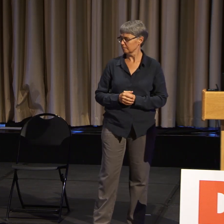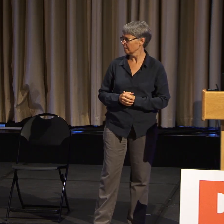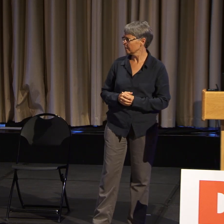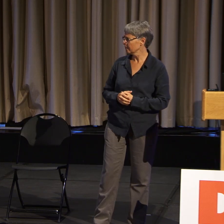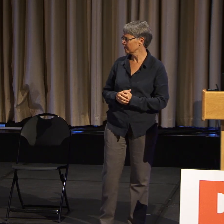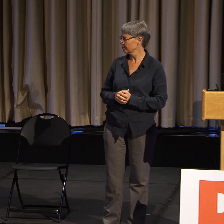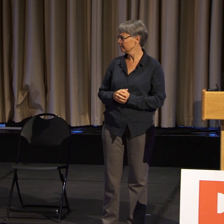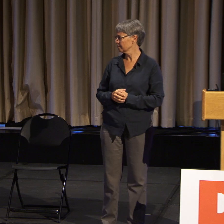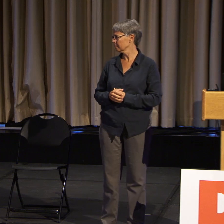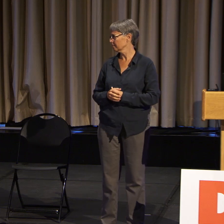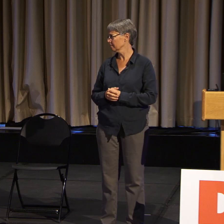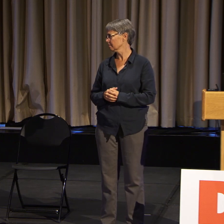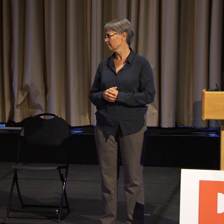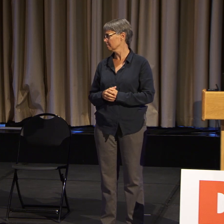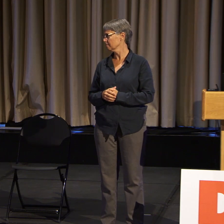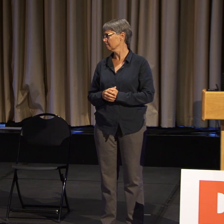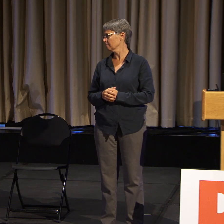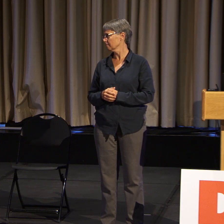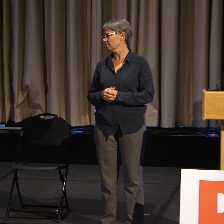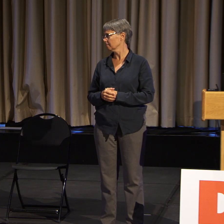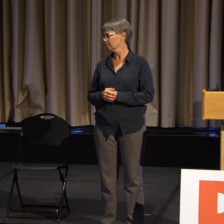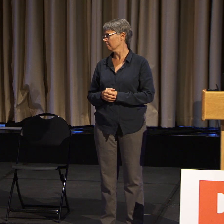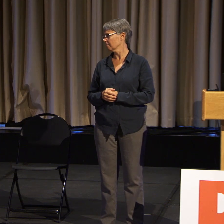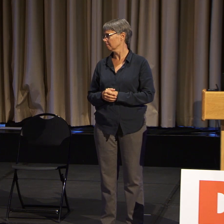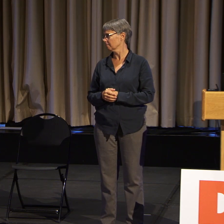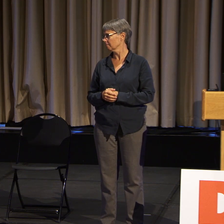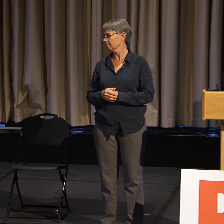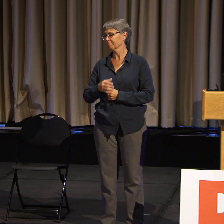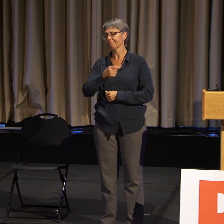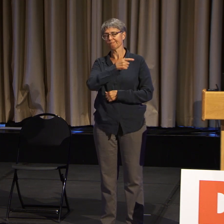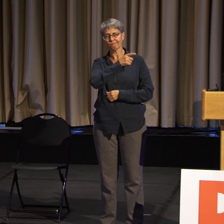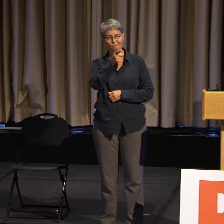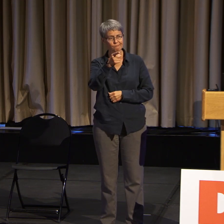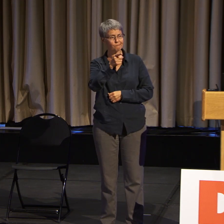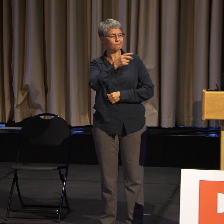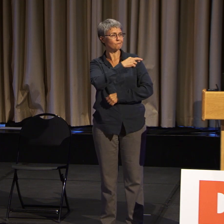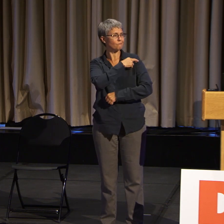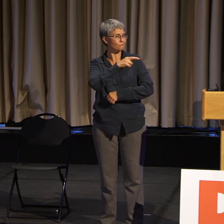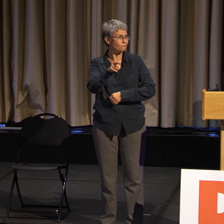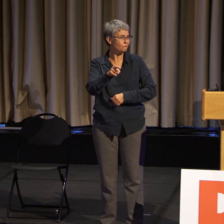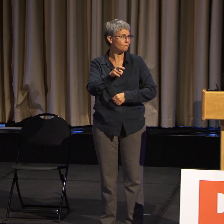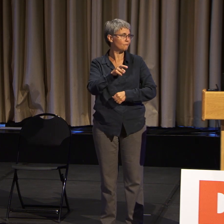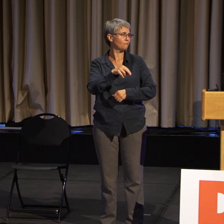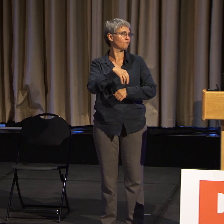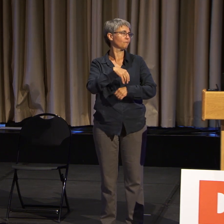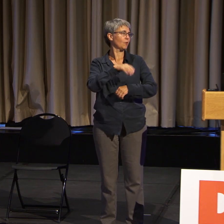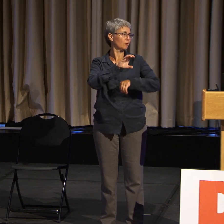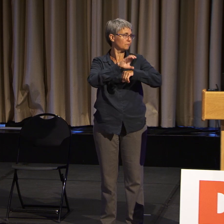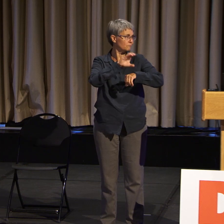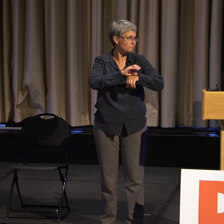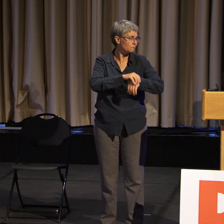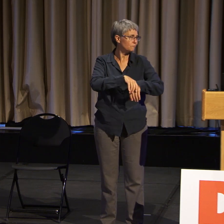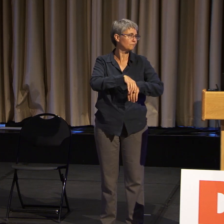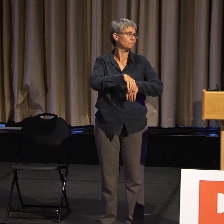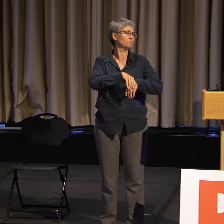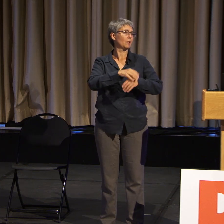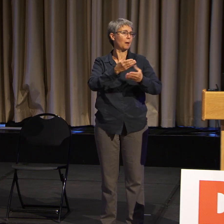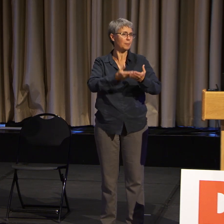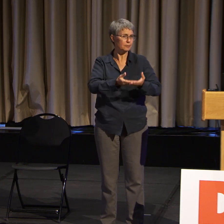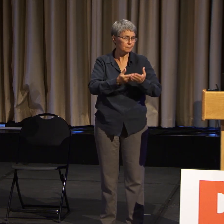and I've done some work with faith groups as part of my day job.